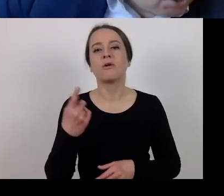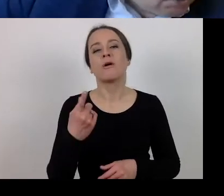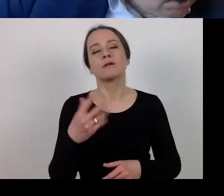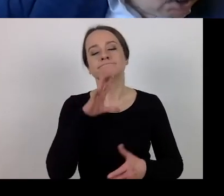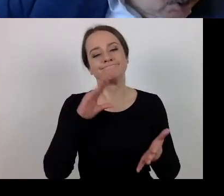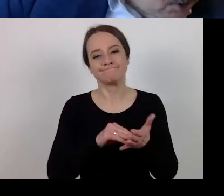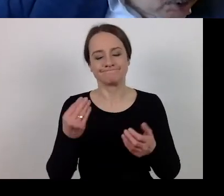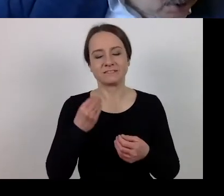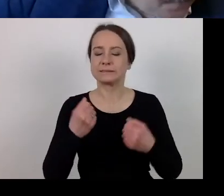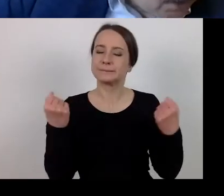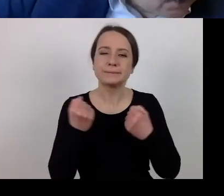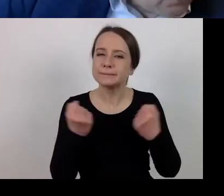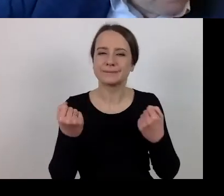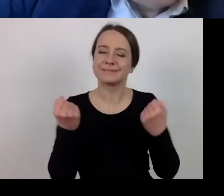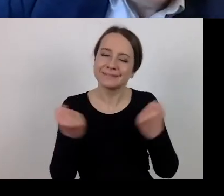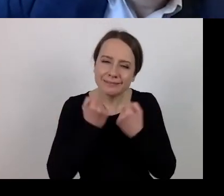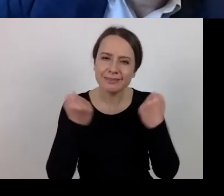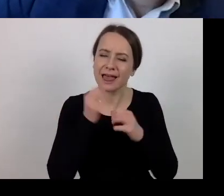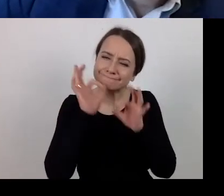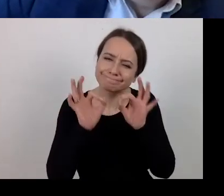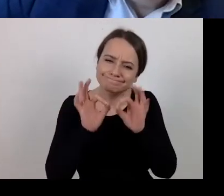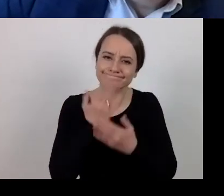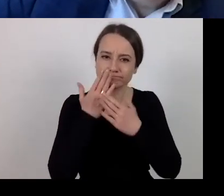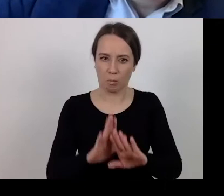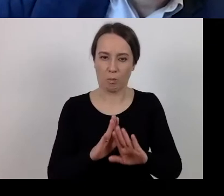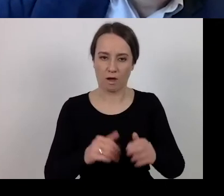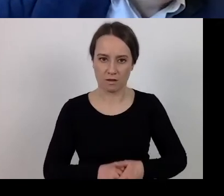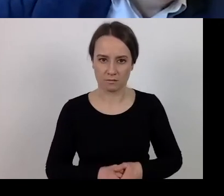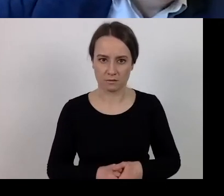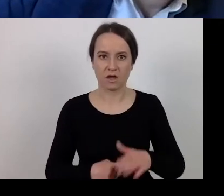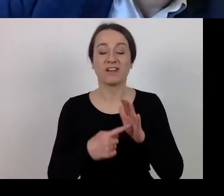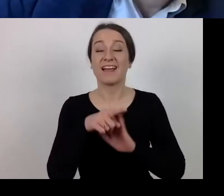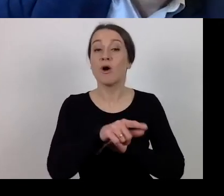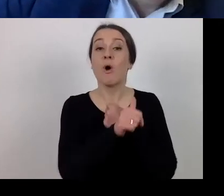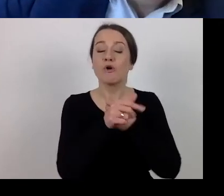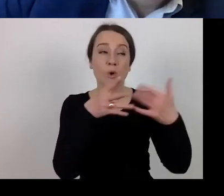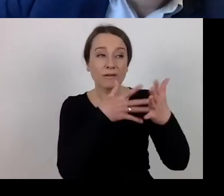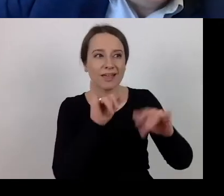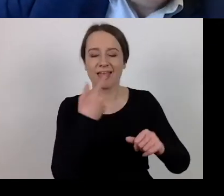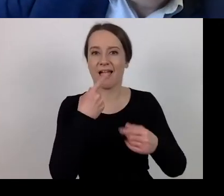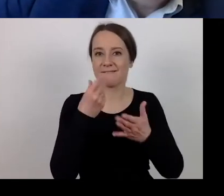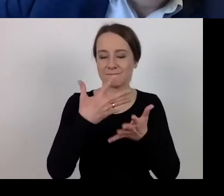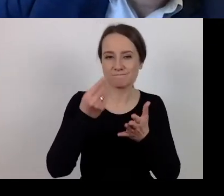The assessment of the eligibility of expenditure where it is impossible to reach the goal